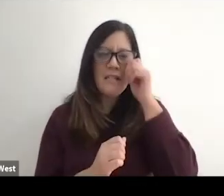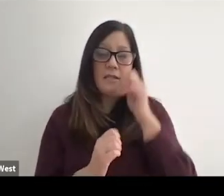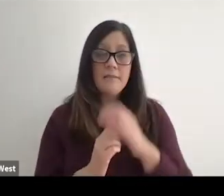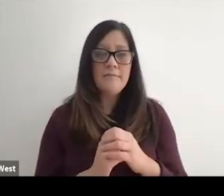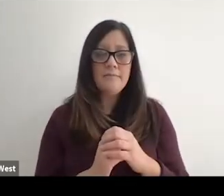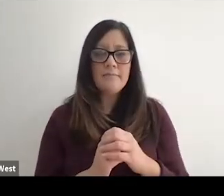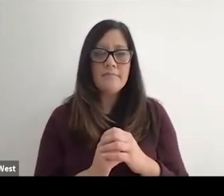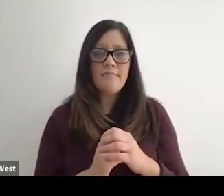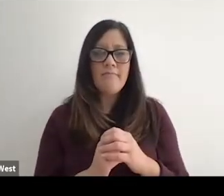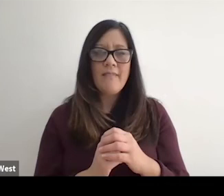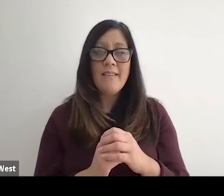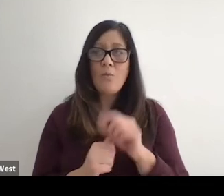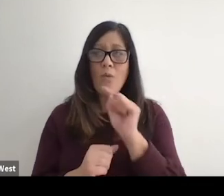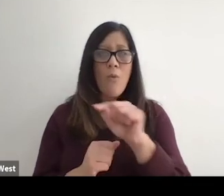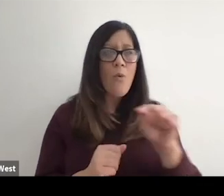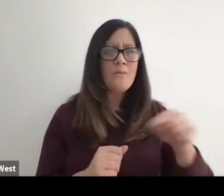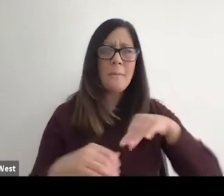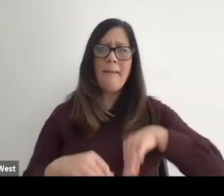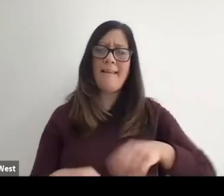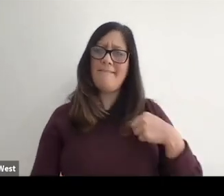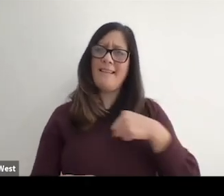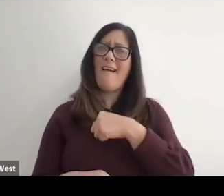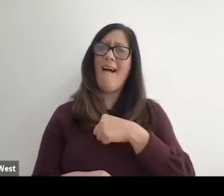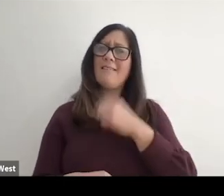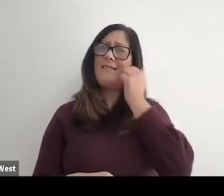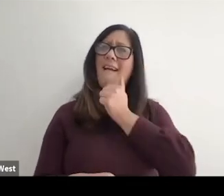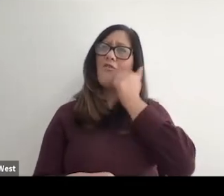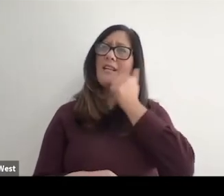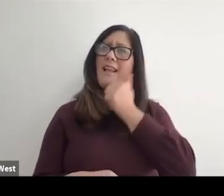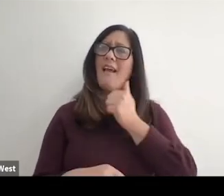so we find all of these are of use to us in a regular everyday market.